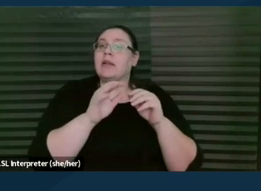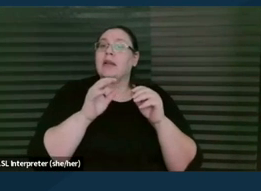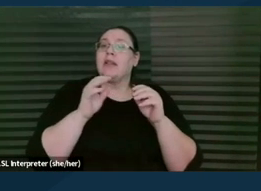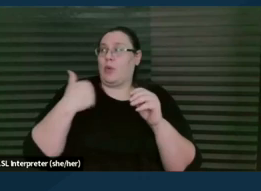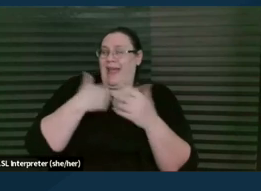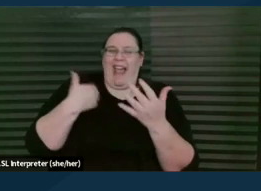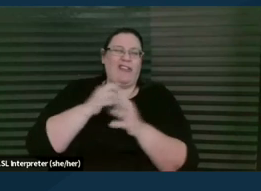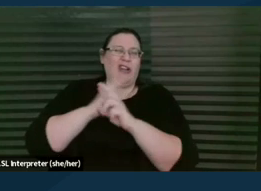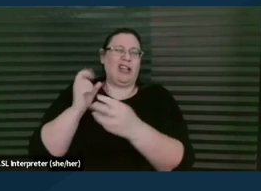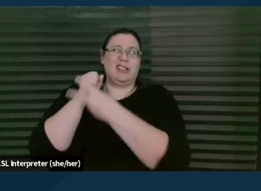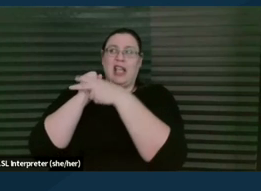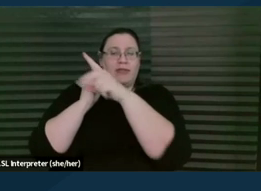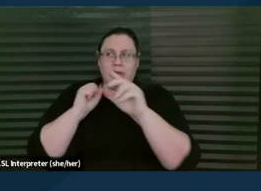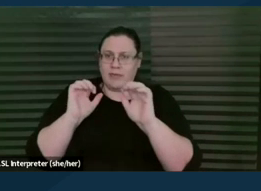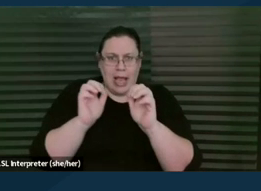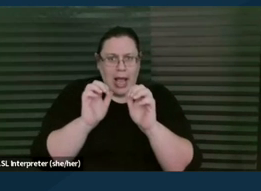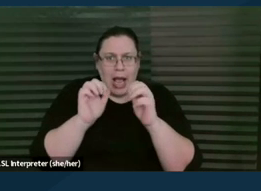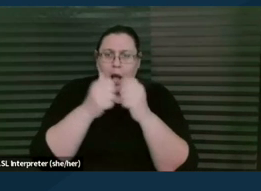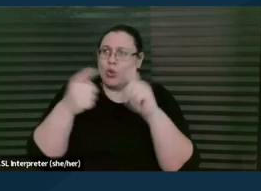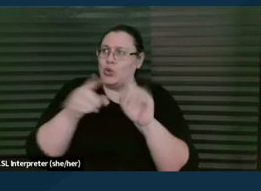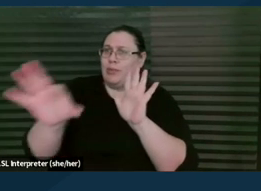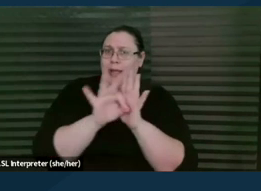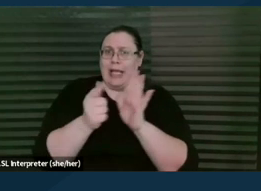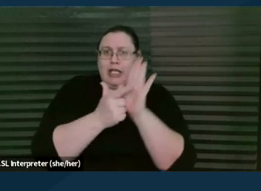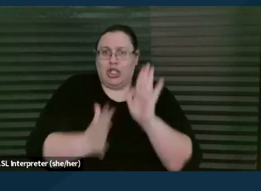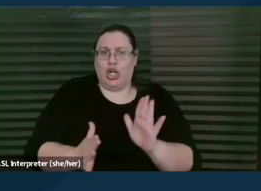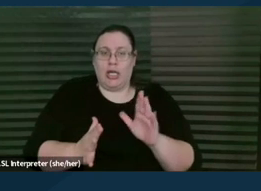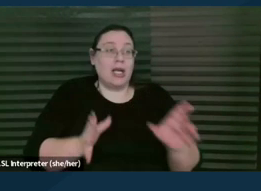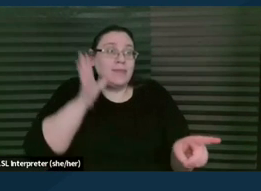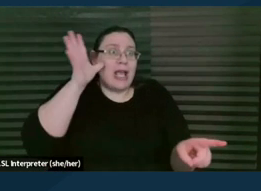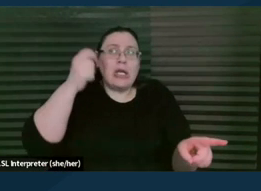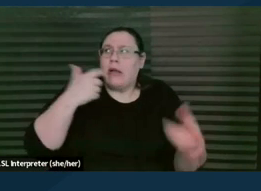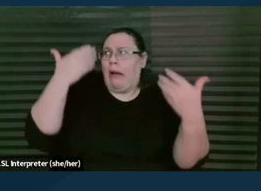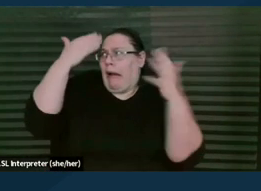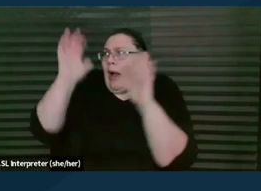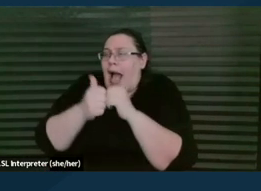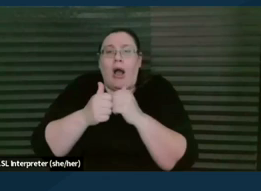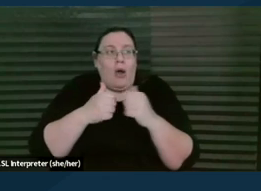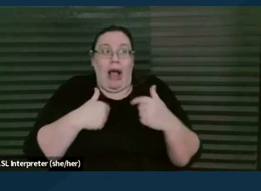"Well, how do I know if someone's good or not?" I'm not going to tell them, but I have a resource I can send them about how to choose an attorney.